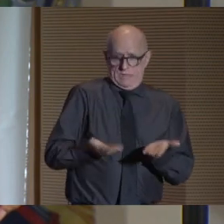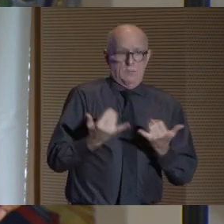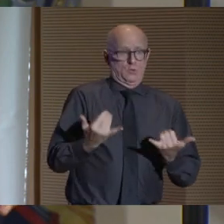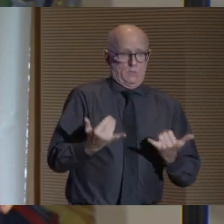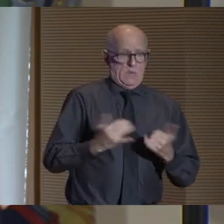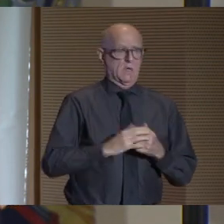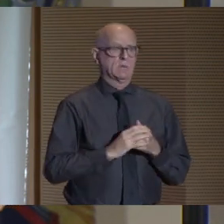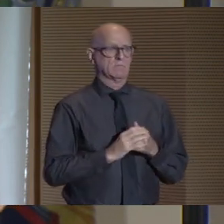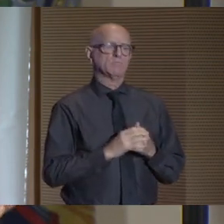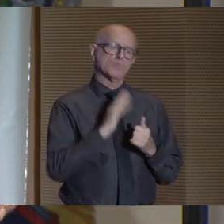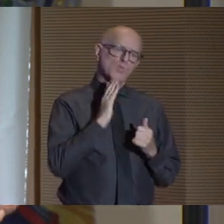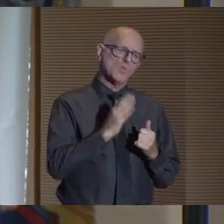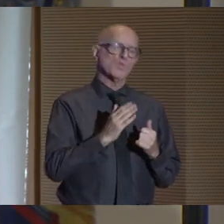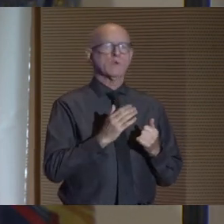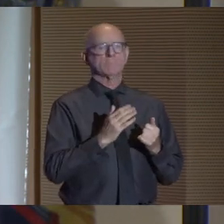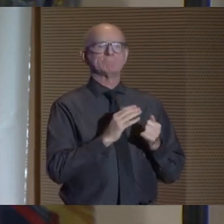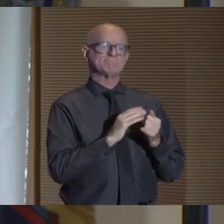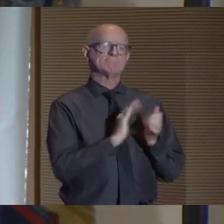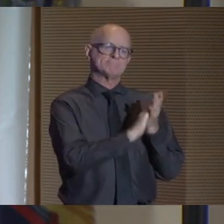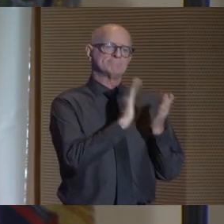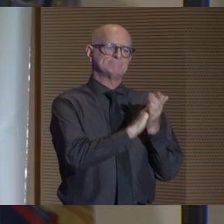So let's give our students who are in this room a hand.